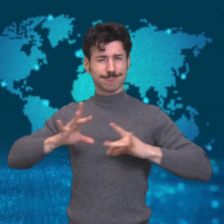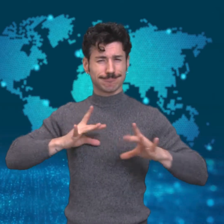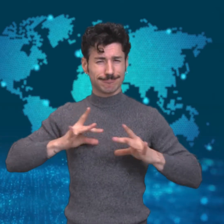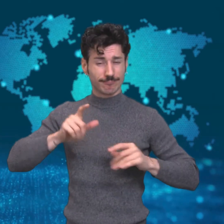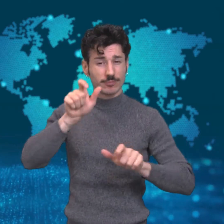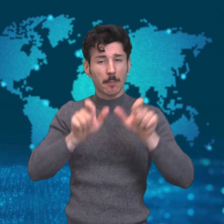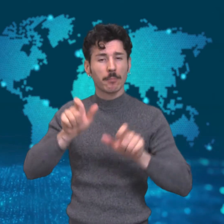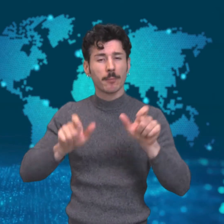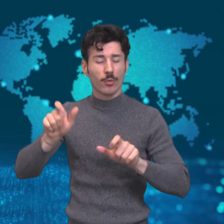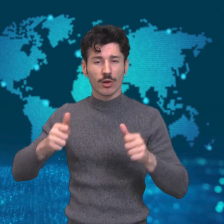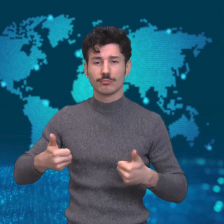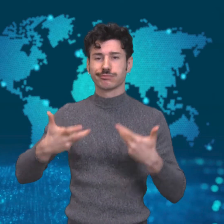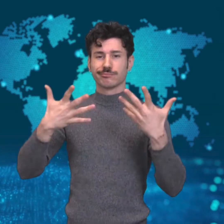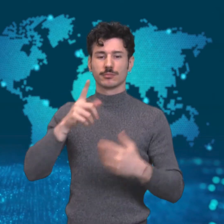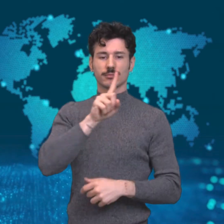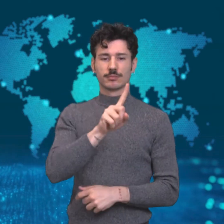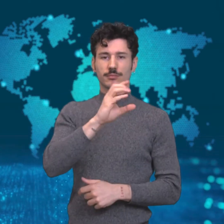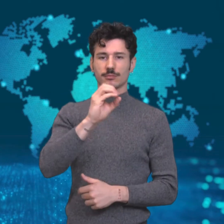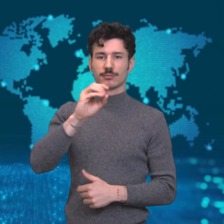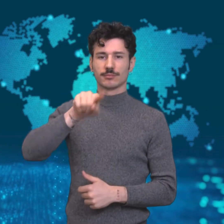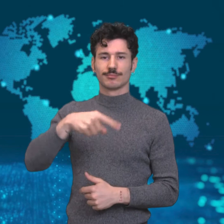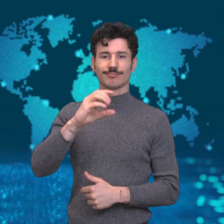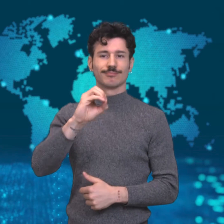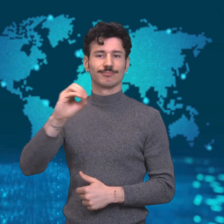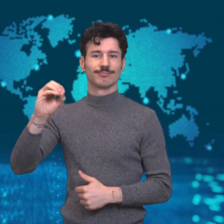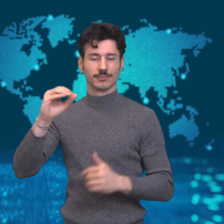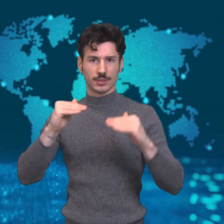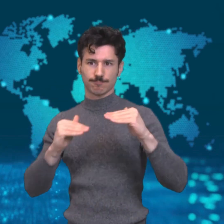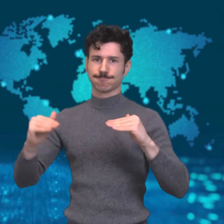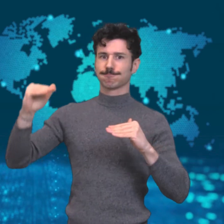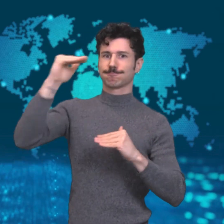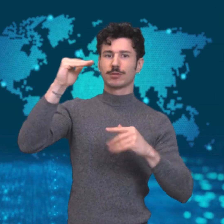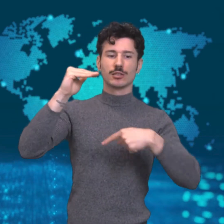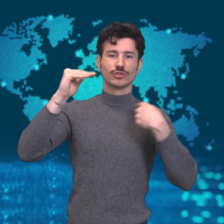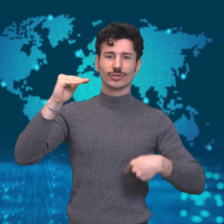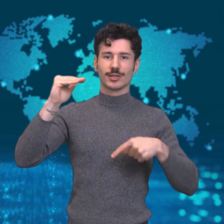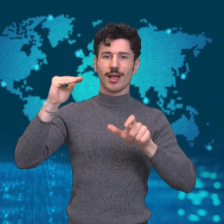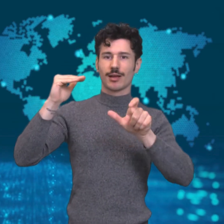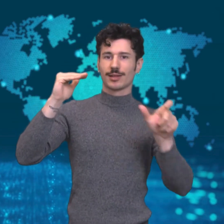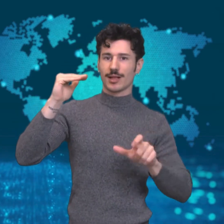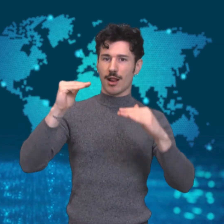highest number of confirmed coronavirus cases – at